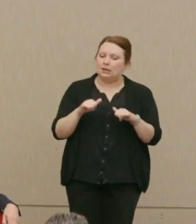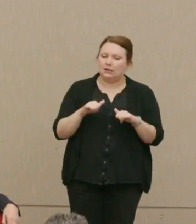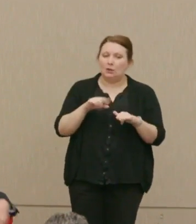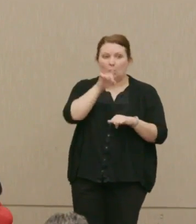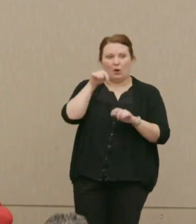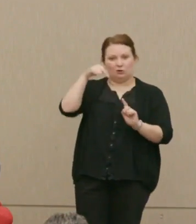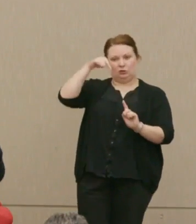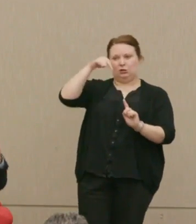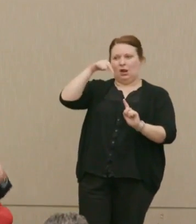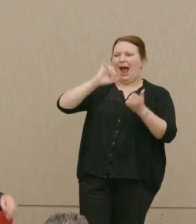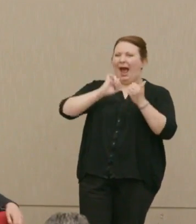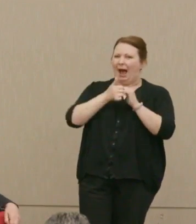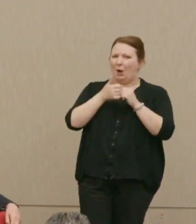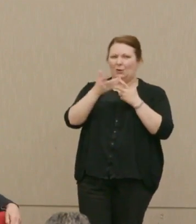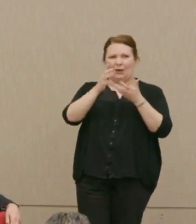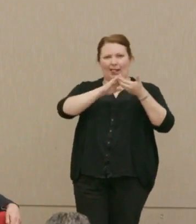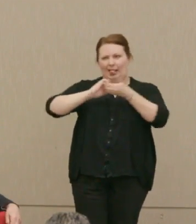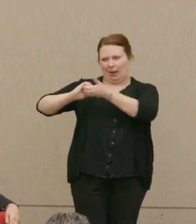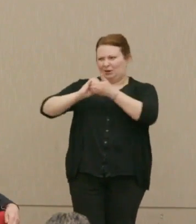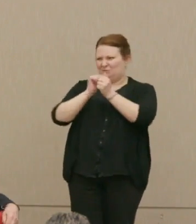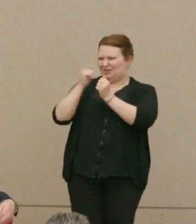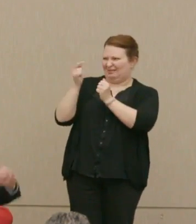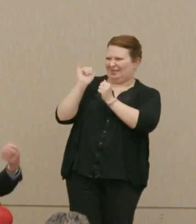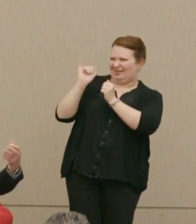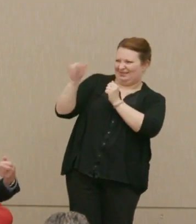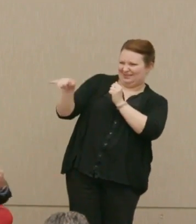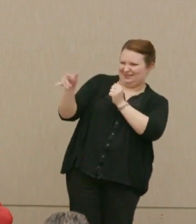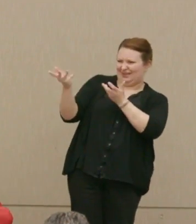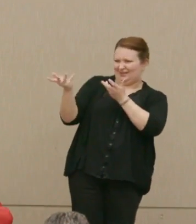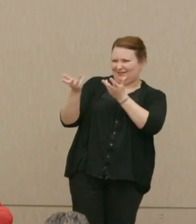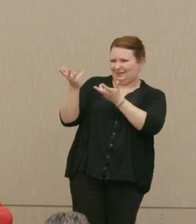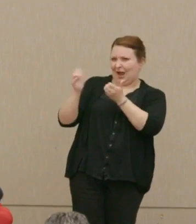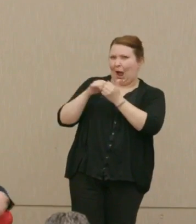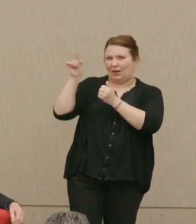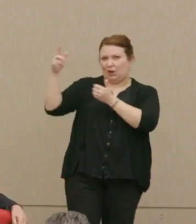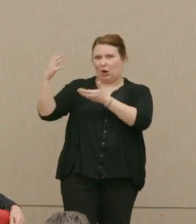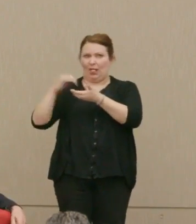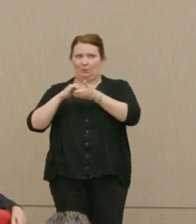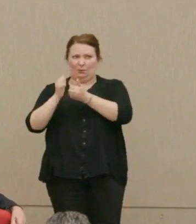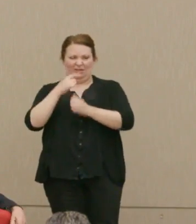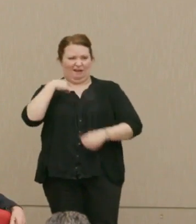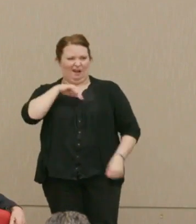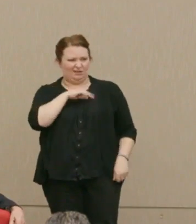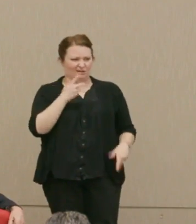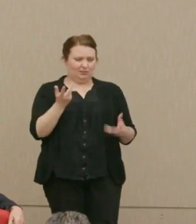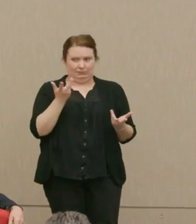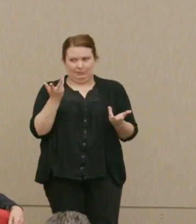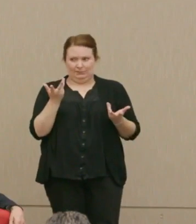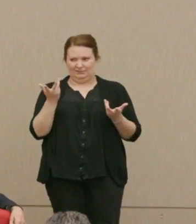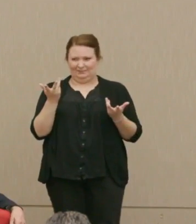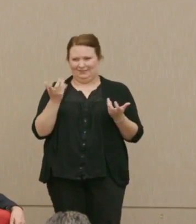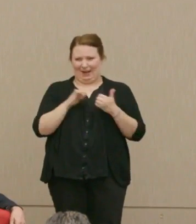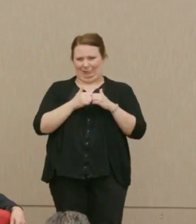of, "So, how can you collaborate with someone?" How can he collaborate with us with what we're doing in Yemen, you might say.